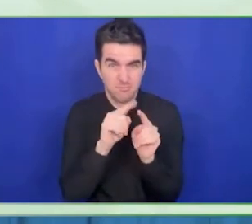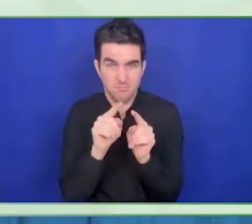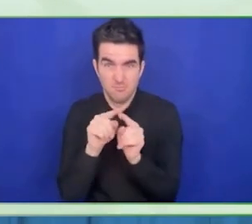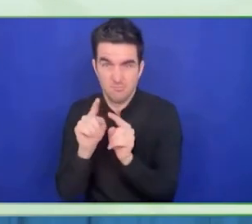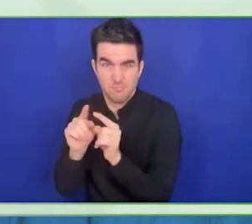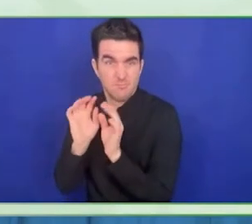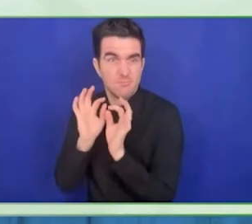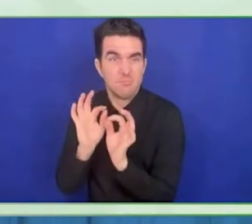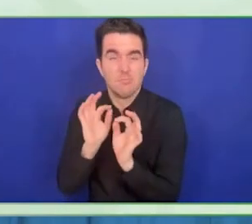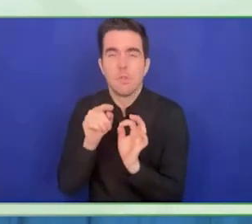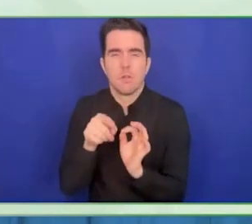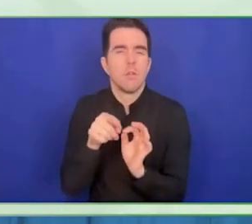$100 million a year.